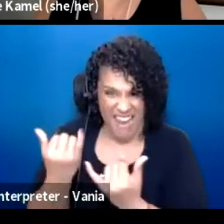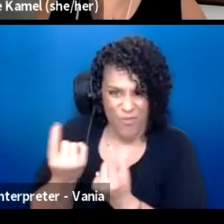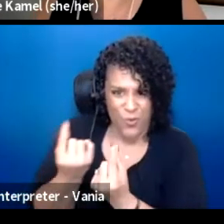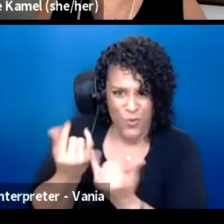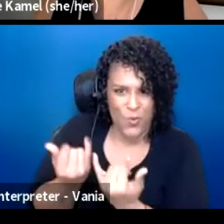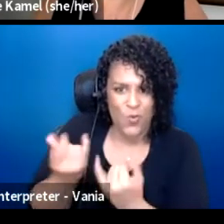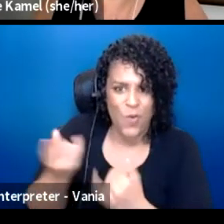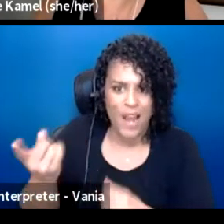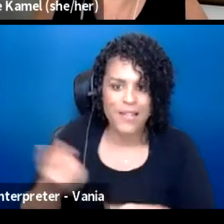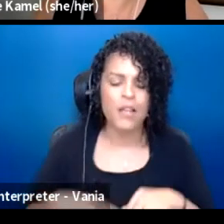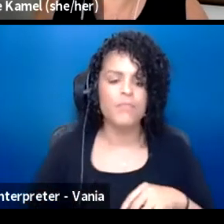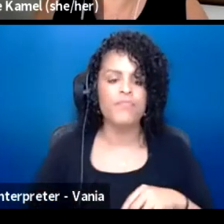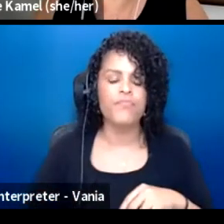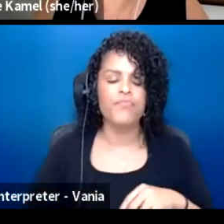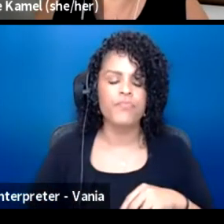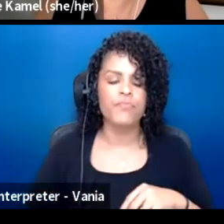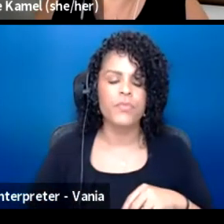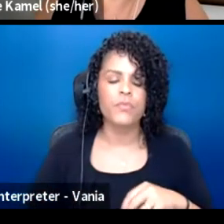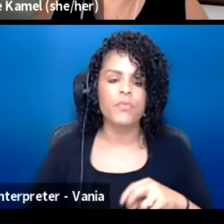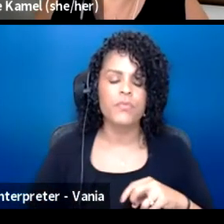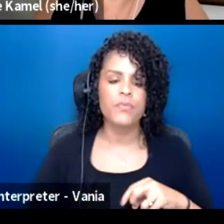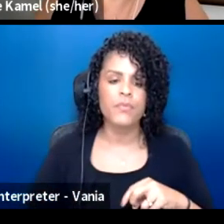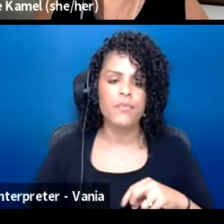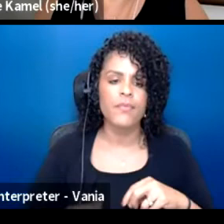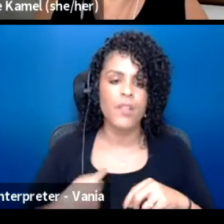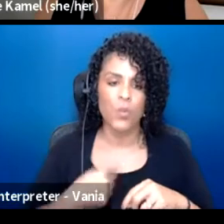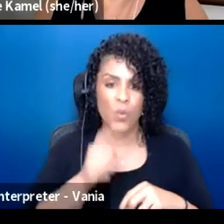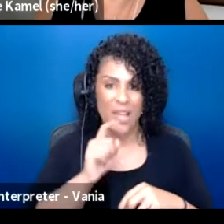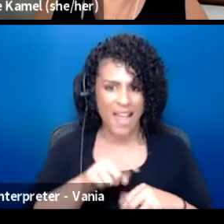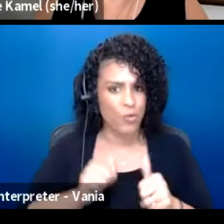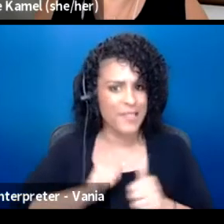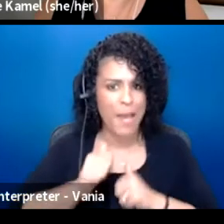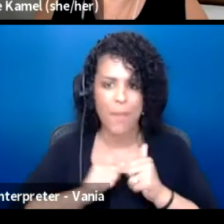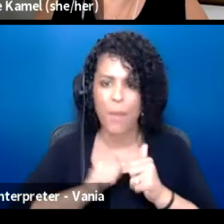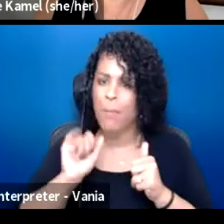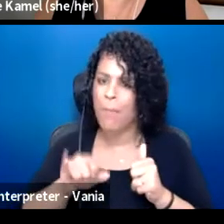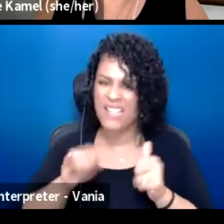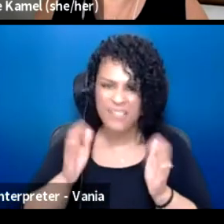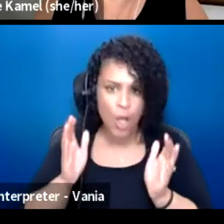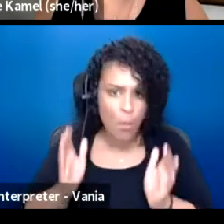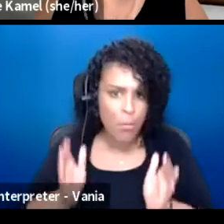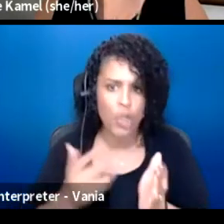is we have to step up and also push ourselves into these rooms.